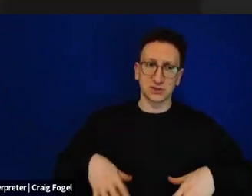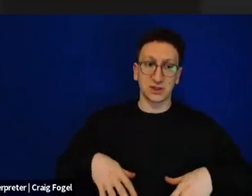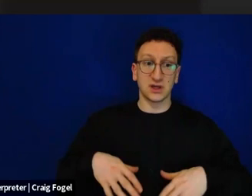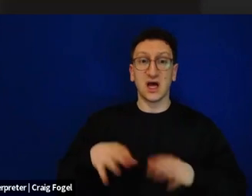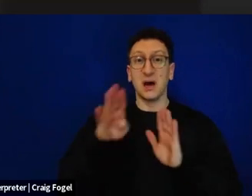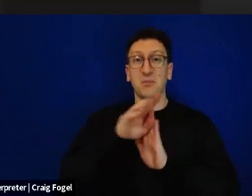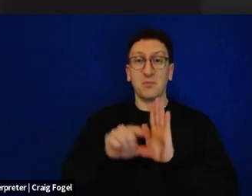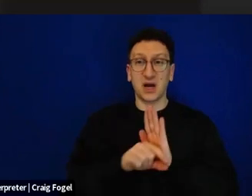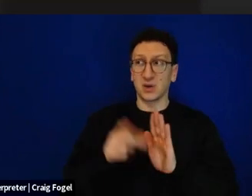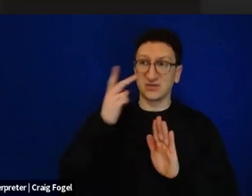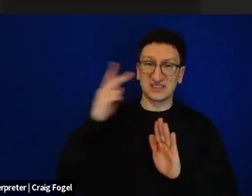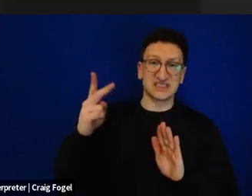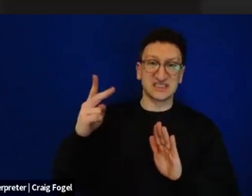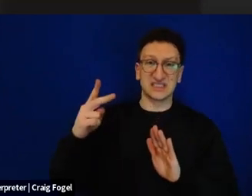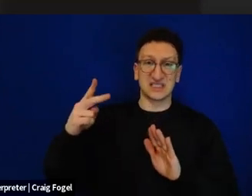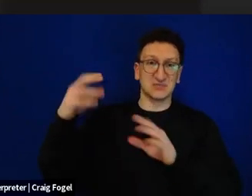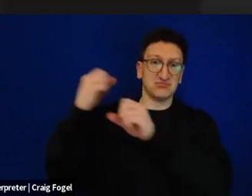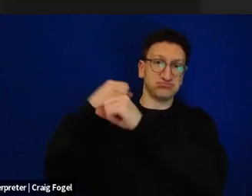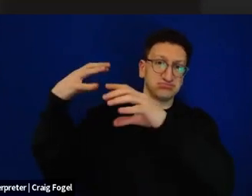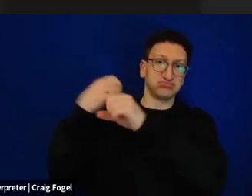It's a chilling picture, one that I sincerely hope we will not have